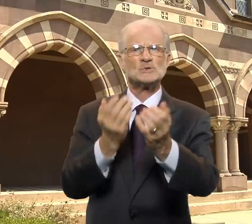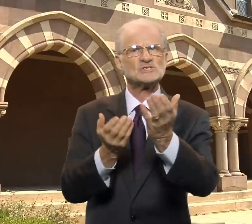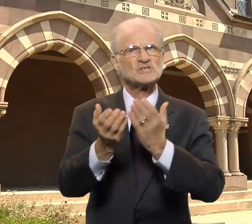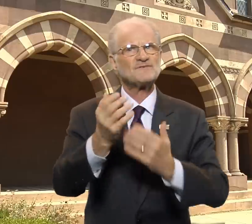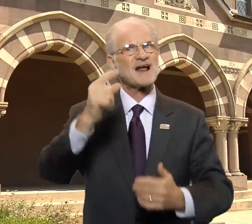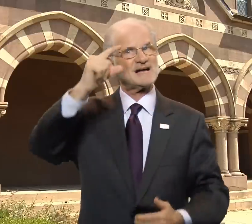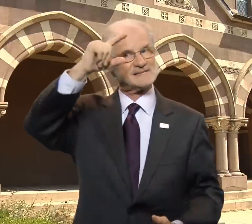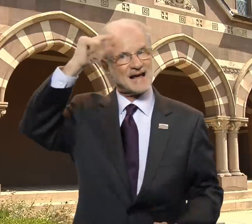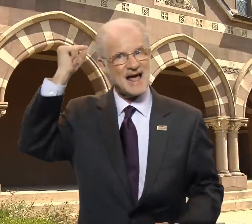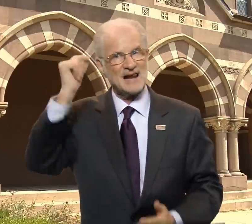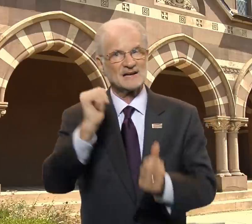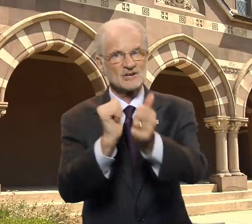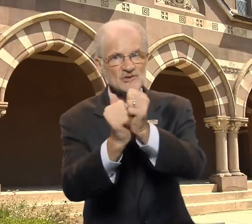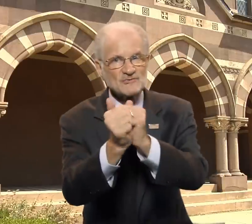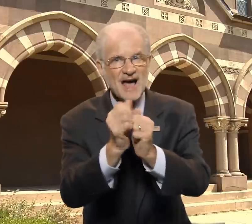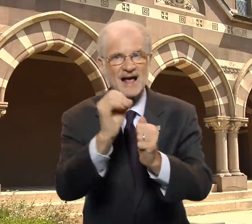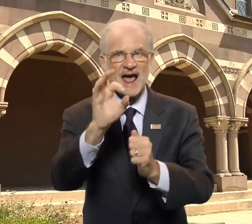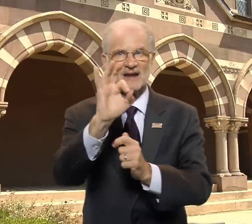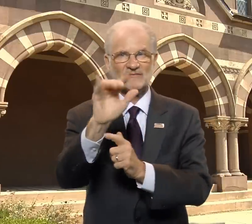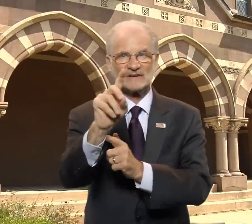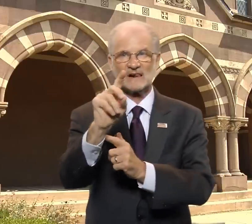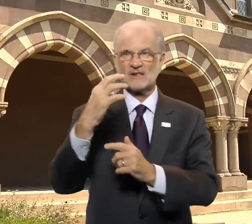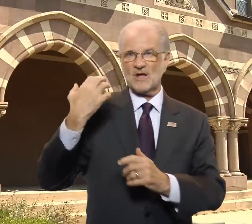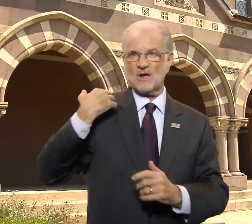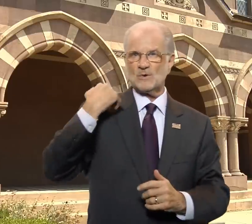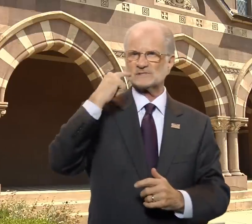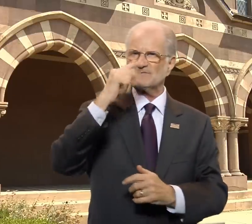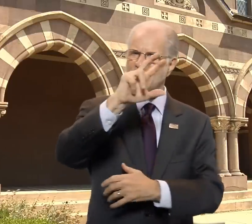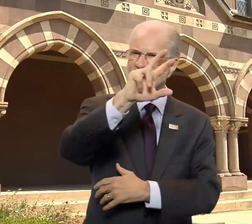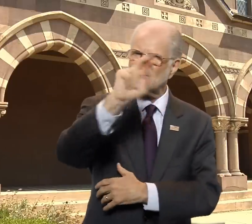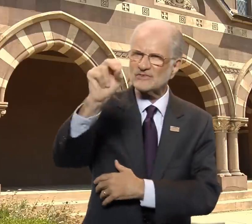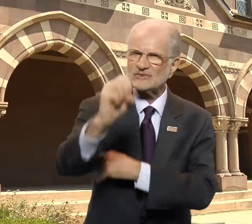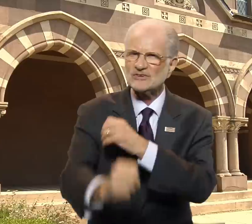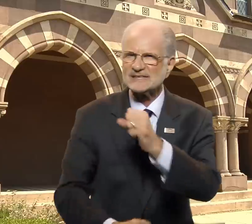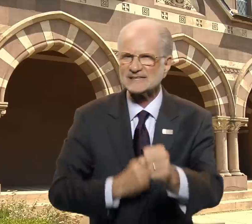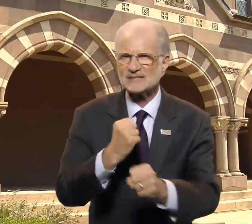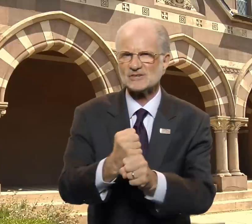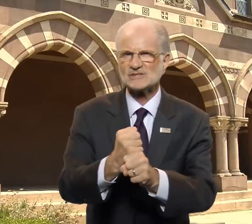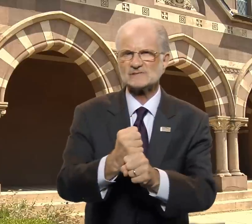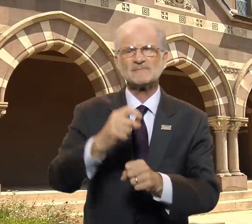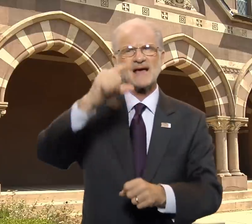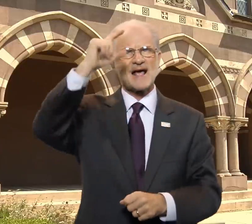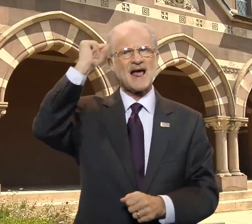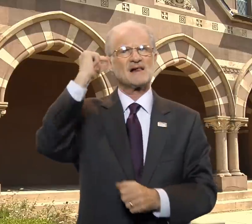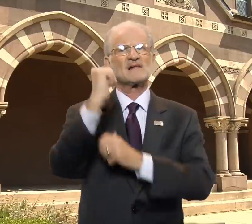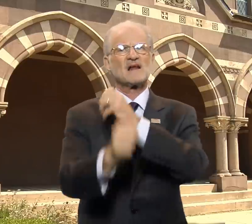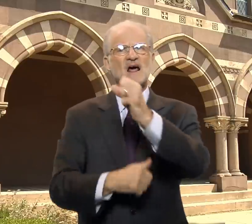as the Gallaudet track and field coach for 30 years.